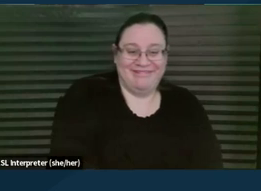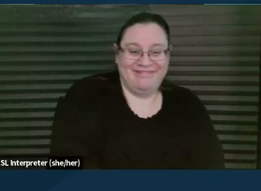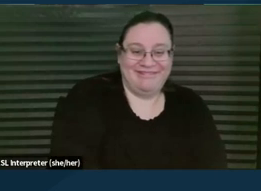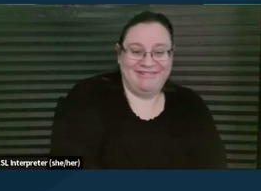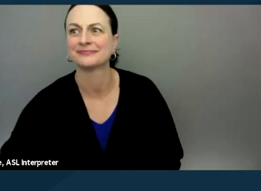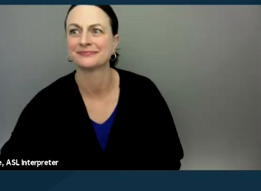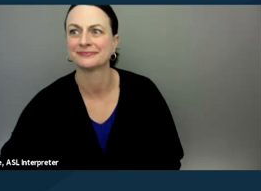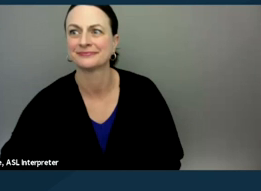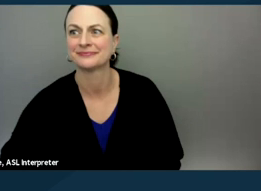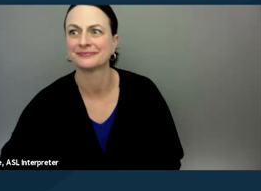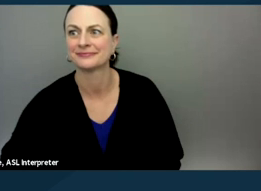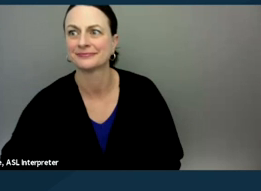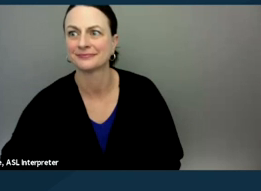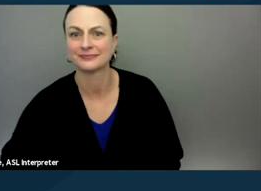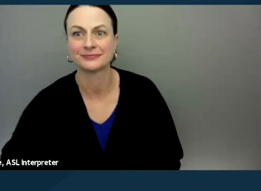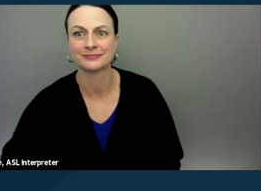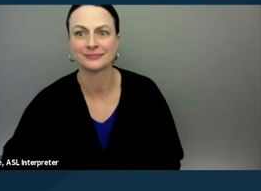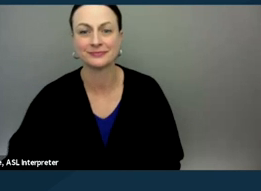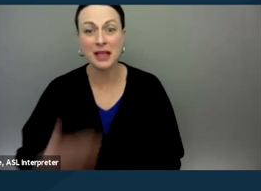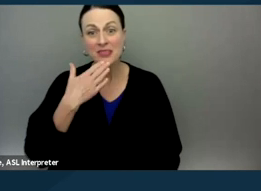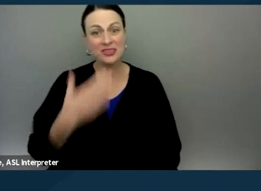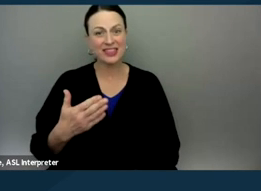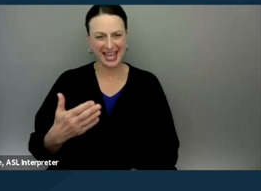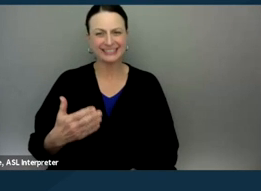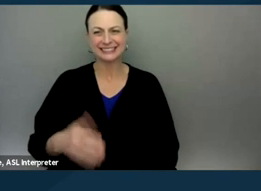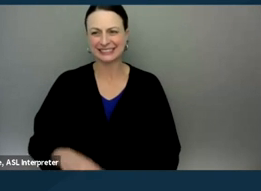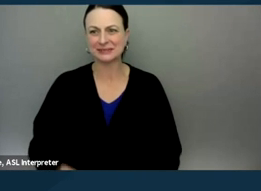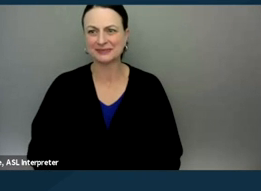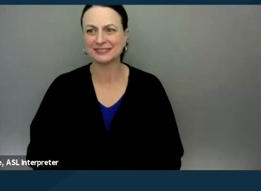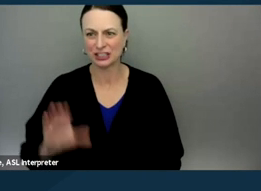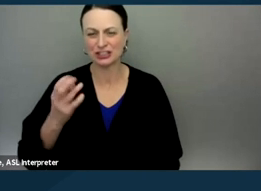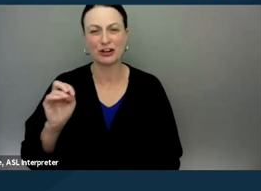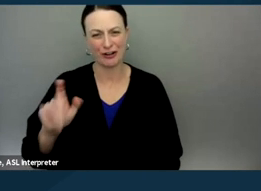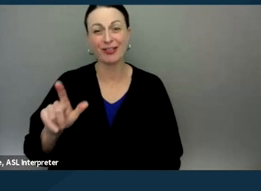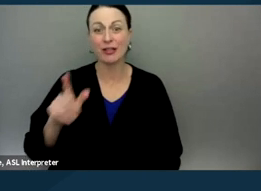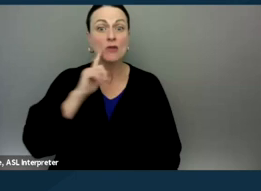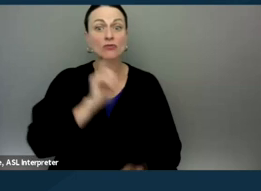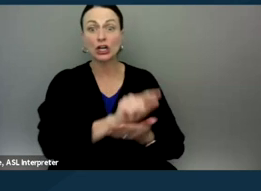Thanks, Cheryl. And I think for attorneys who are supervising non-attorneys